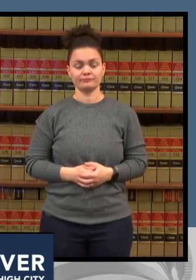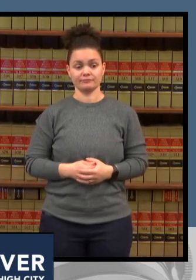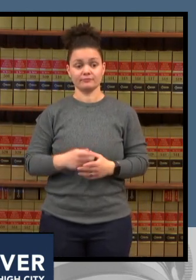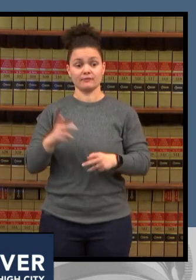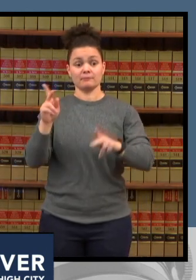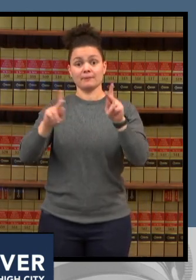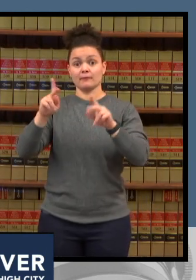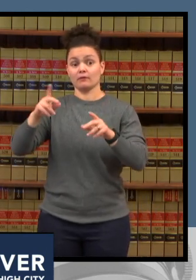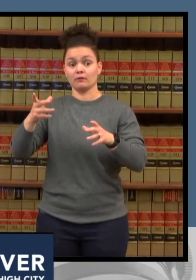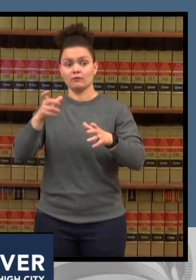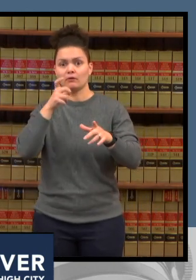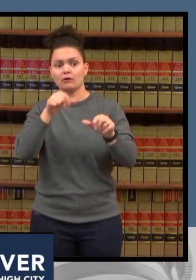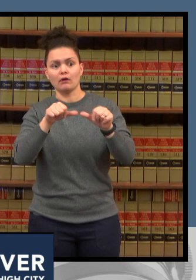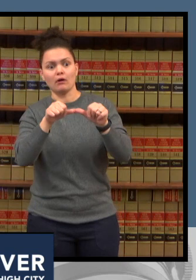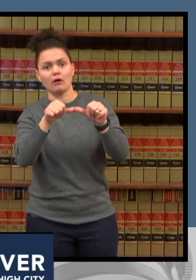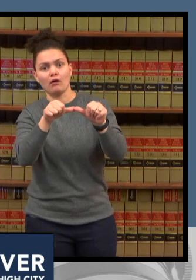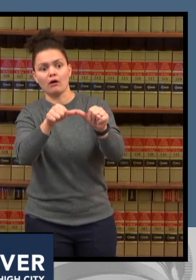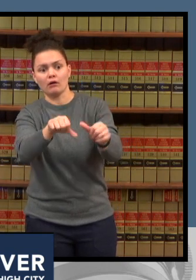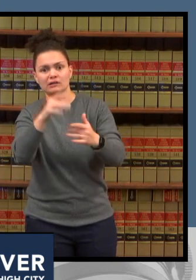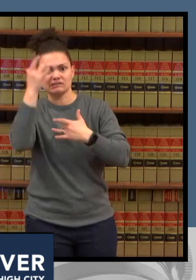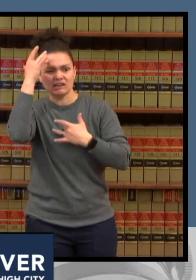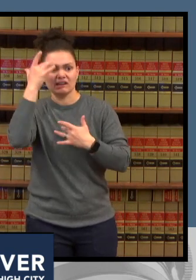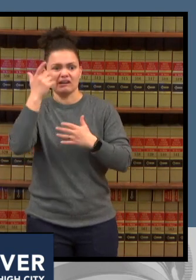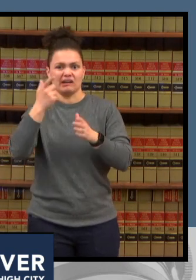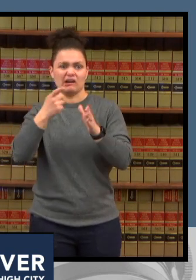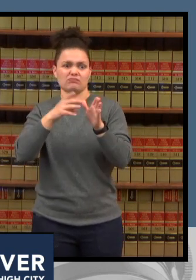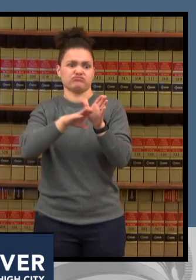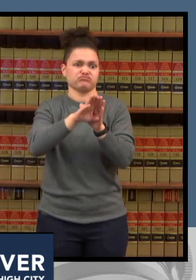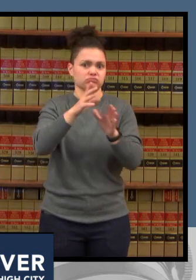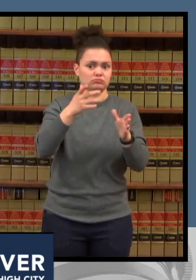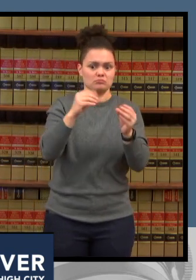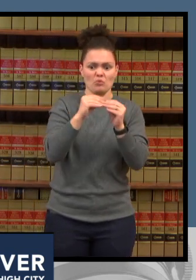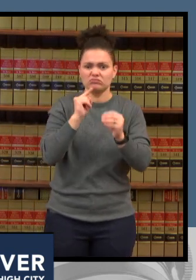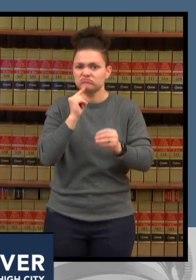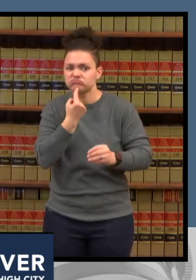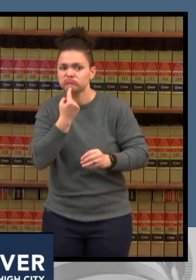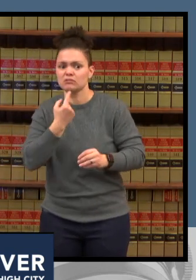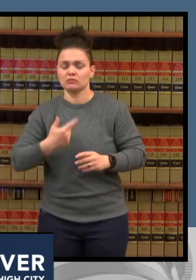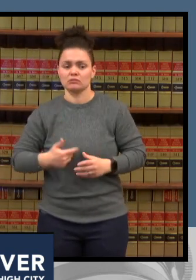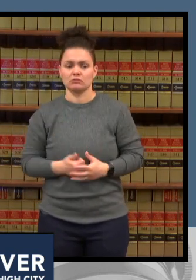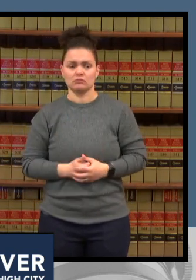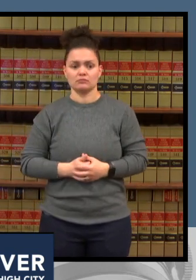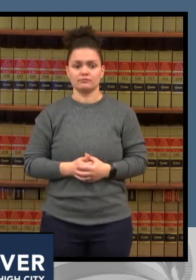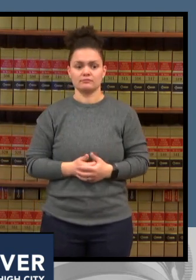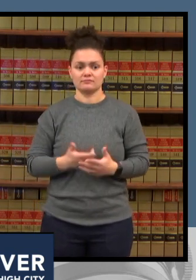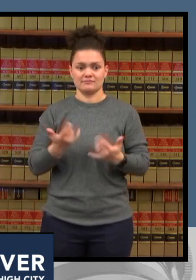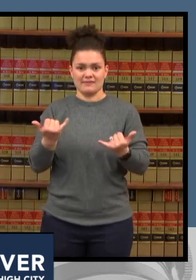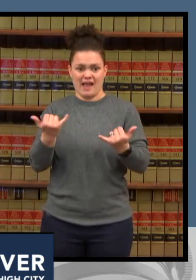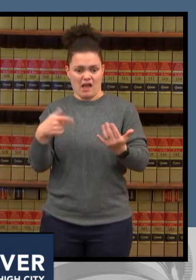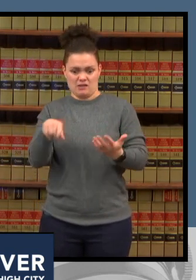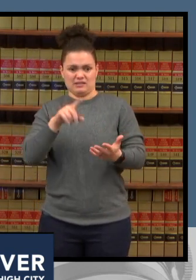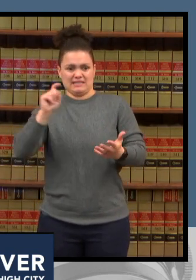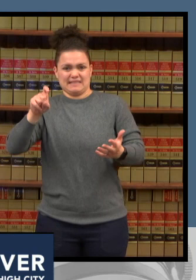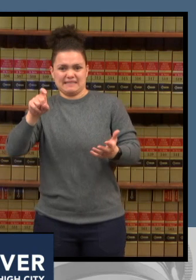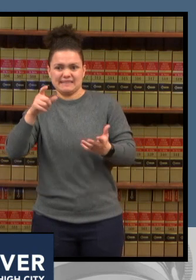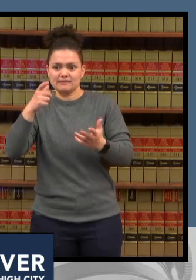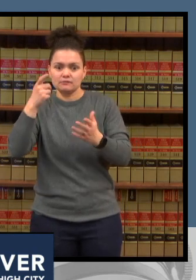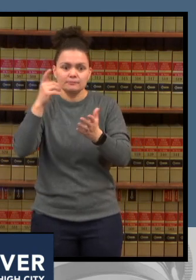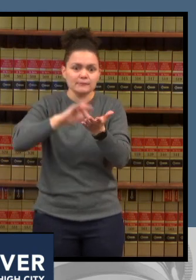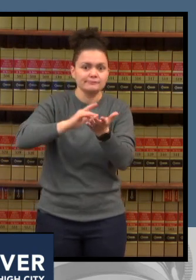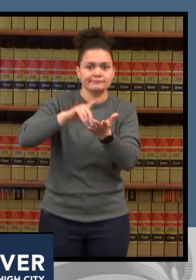earlier time uh had we not had uh these challenges um and then compounded with the staff shortages